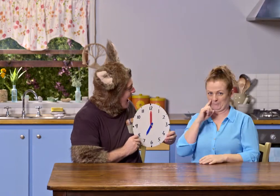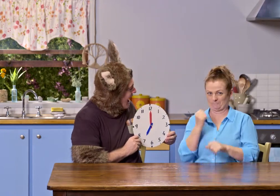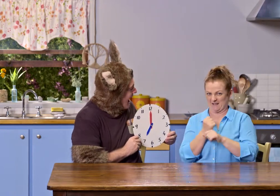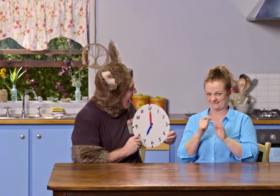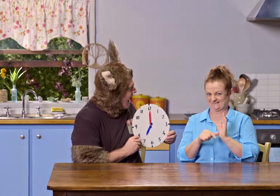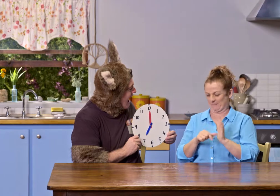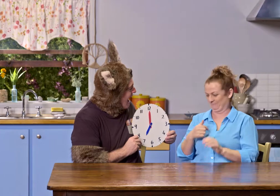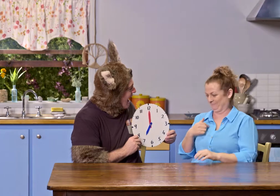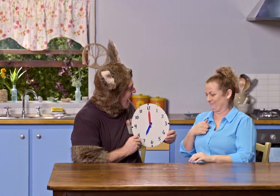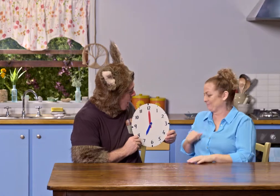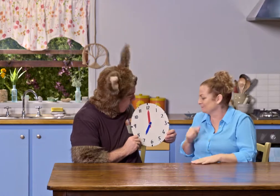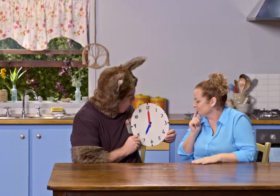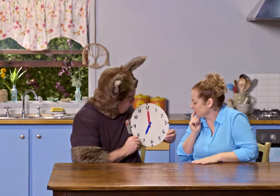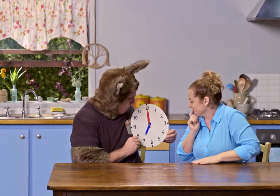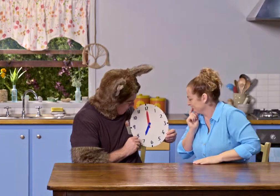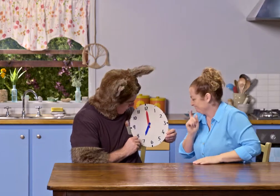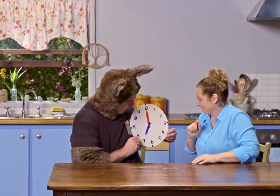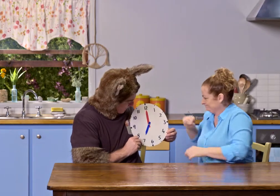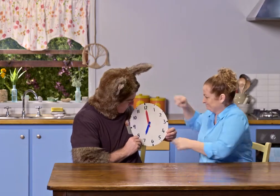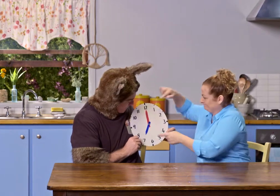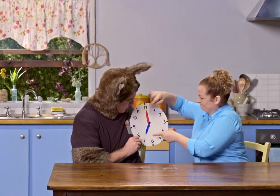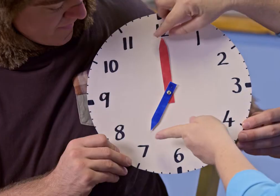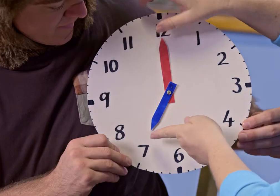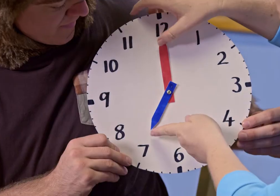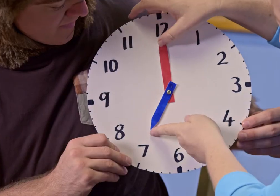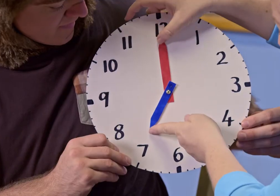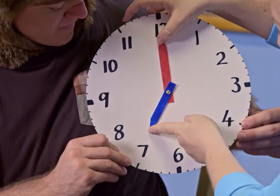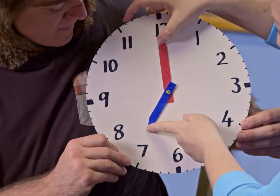Now, I'm going to make a time. Hmm. Oh.